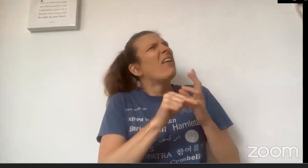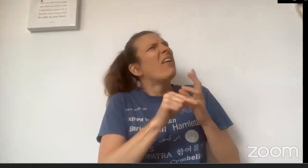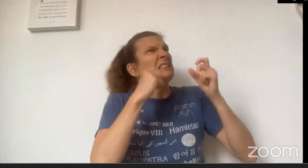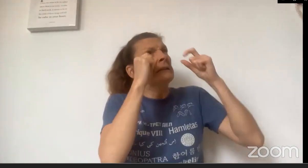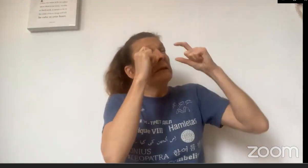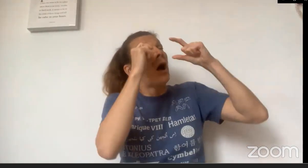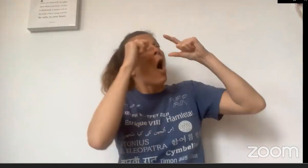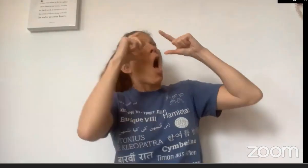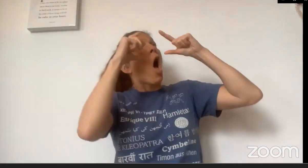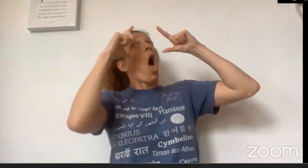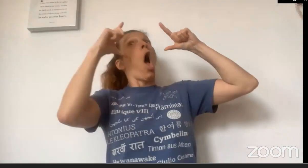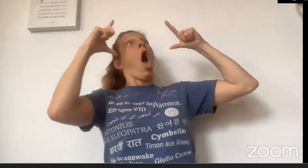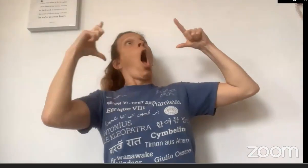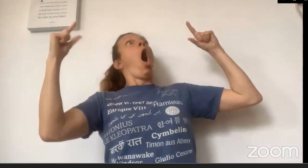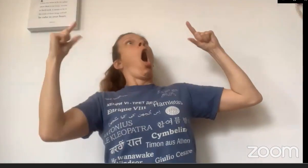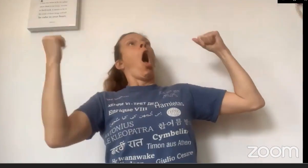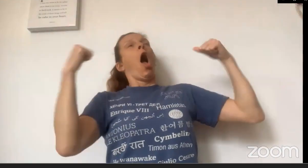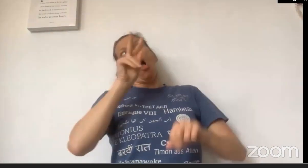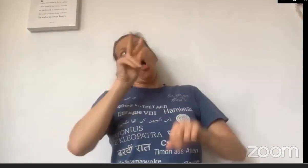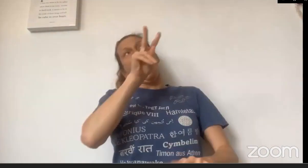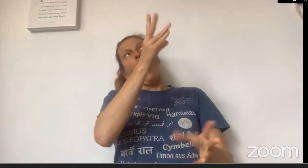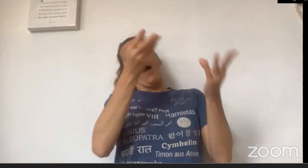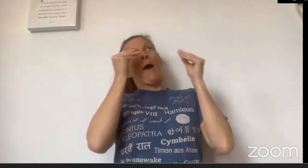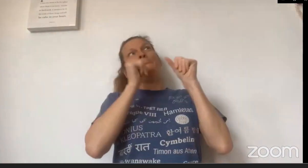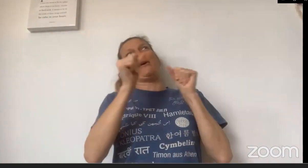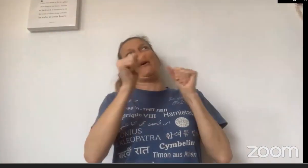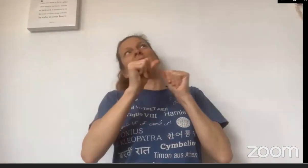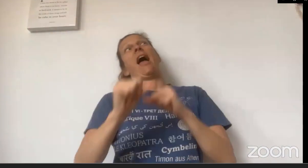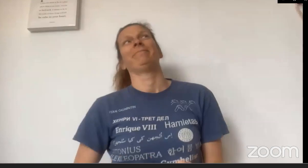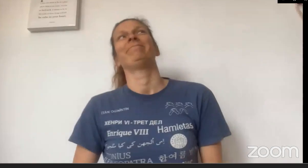"My eyes? It was difficult to see you before but it's all the